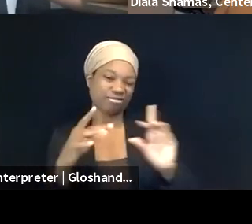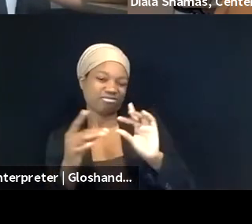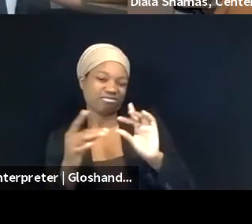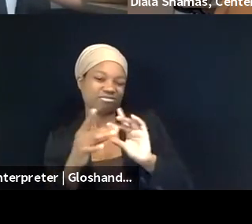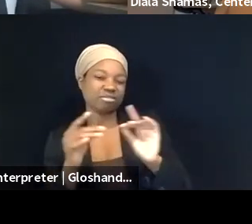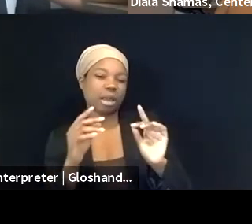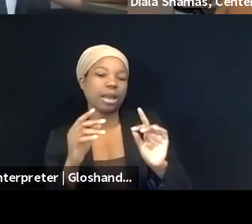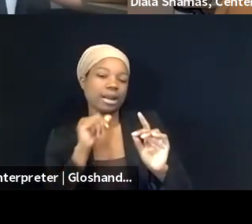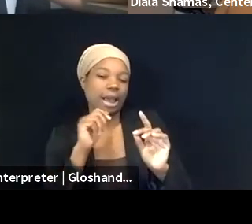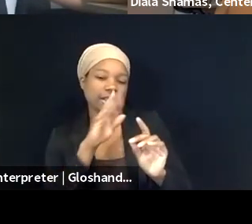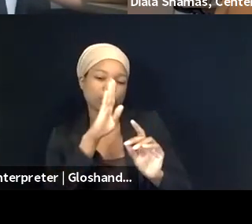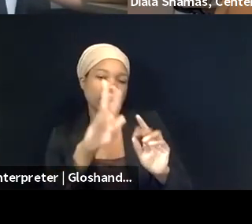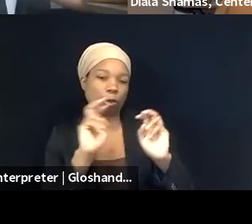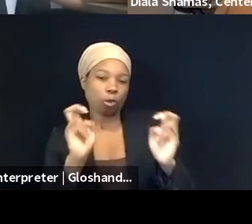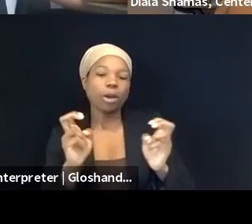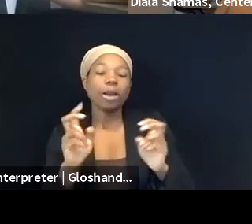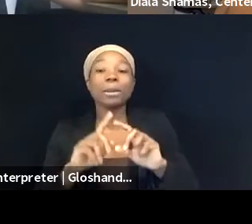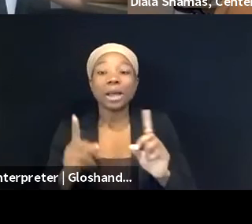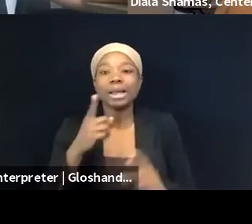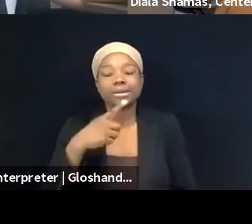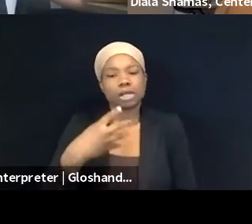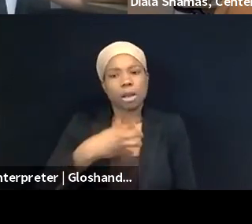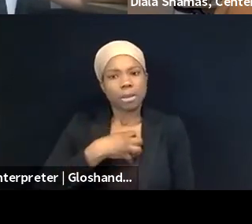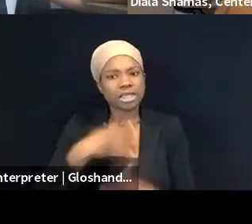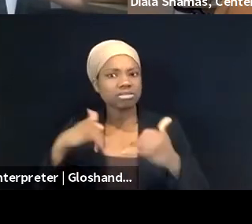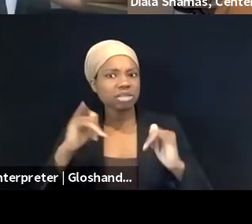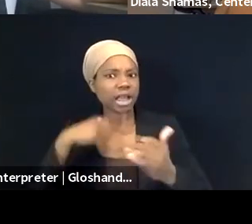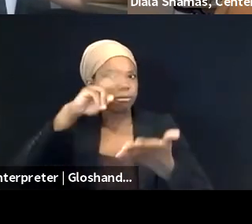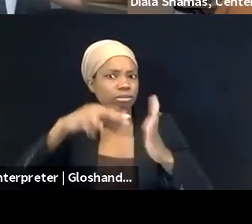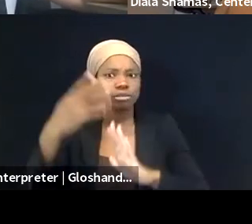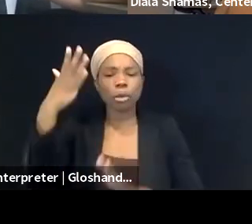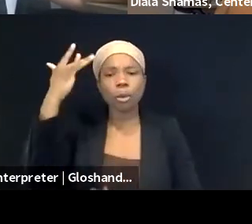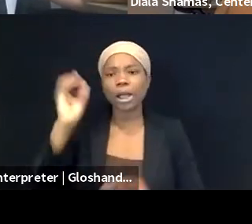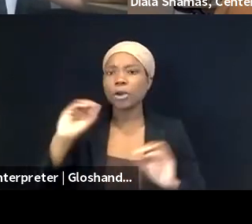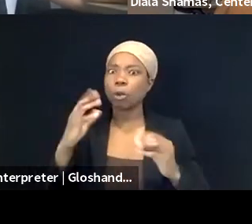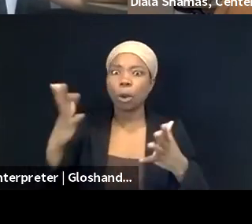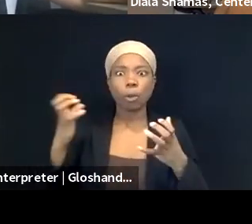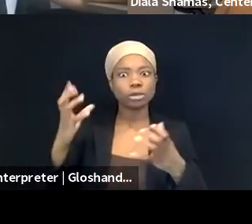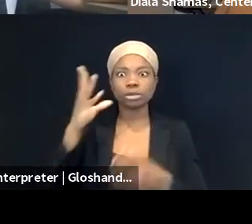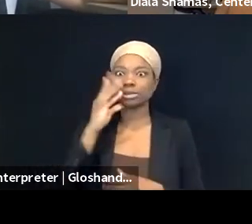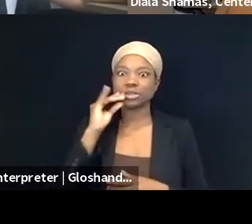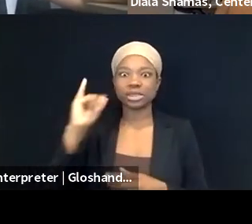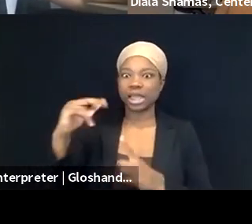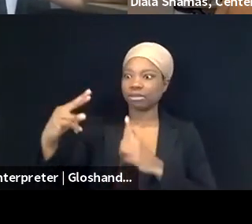no one wants to be the target of a civil rights complaint, and because we were bringing these complaints, you know, people are afraid